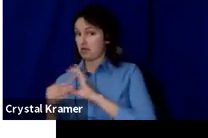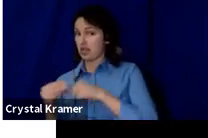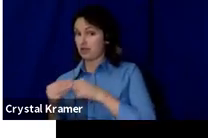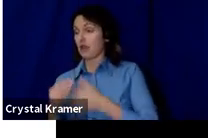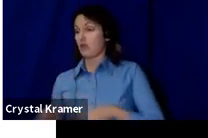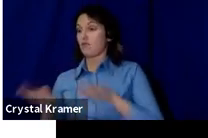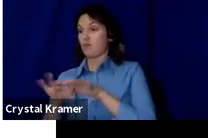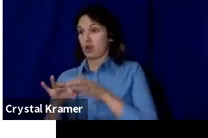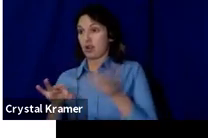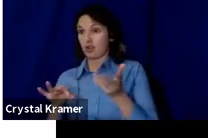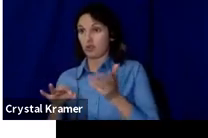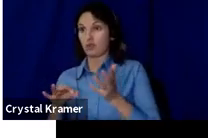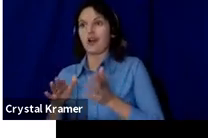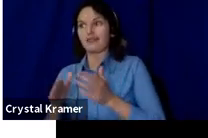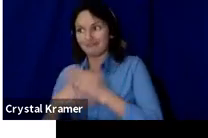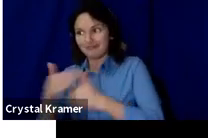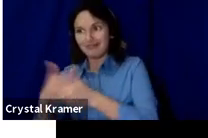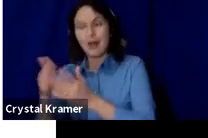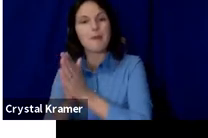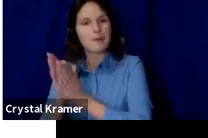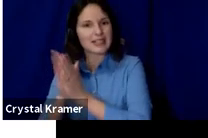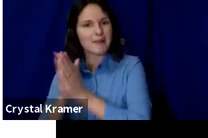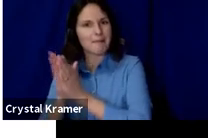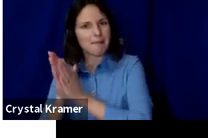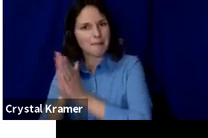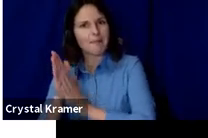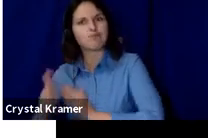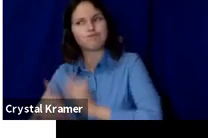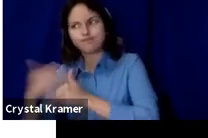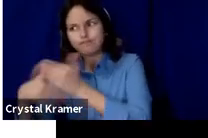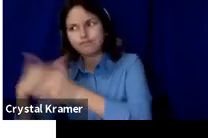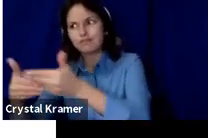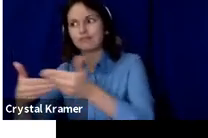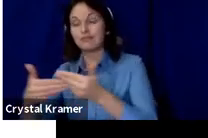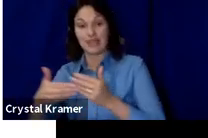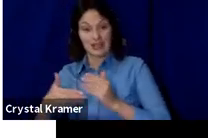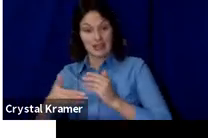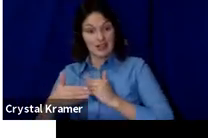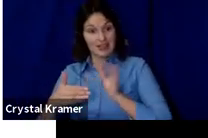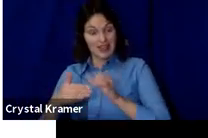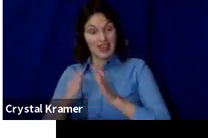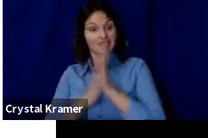and you don't want to have to try to sustain that momentum for too long.